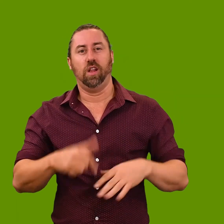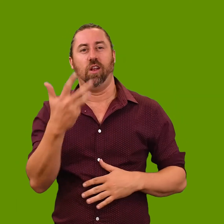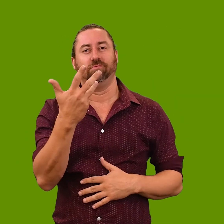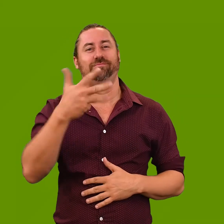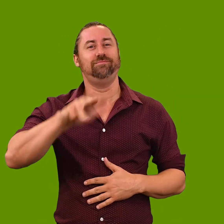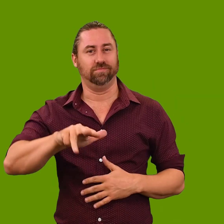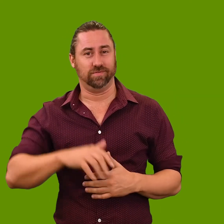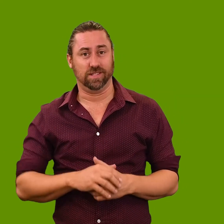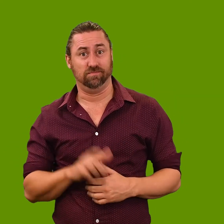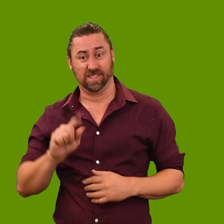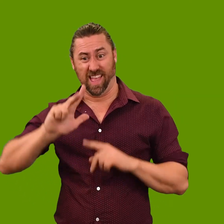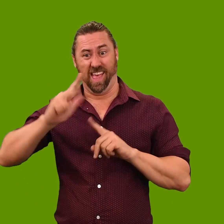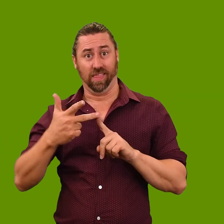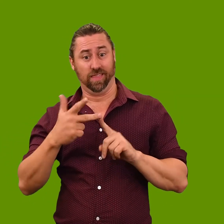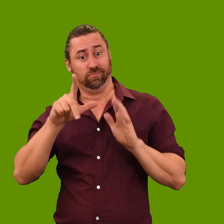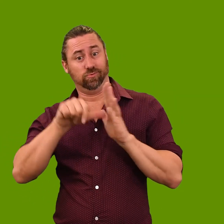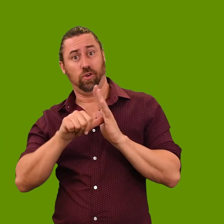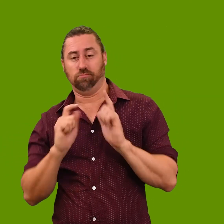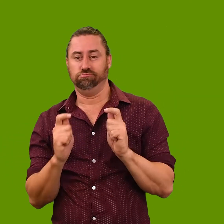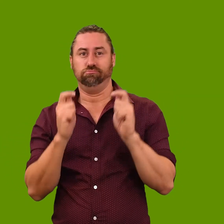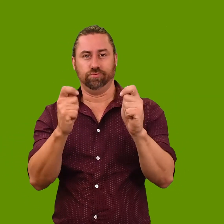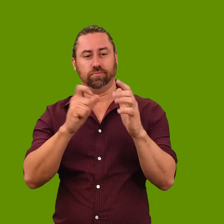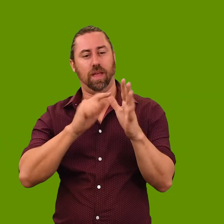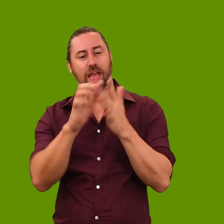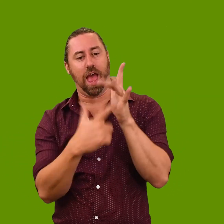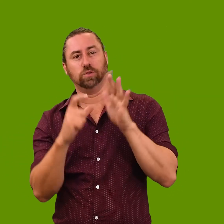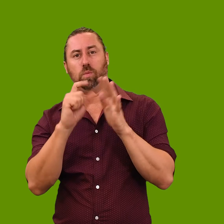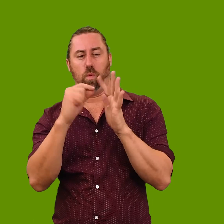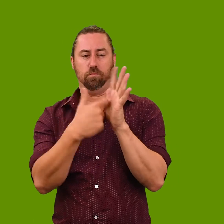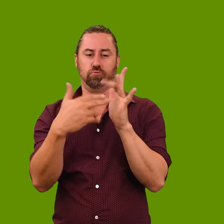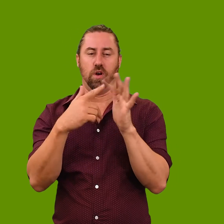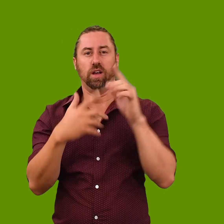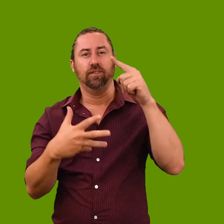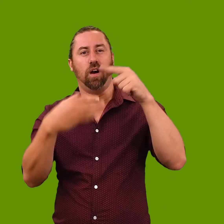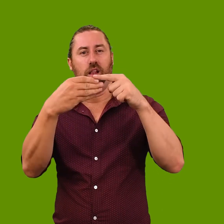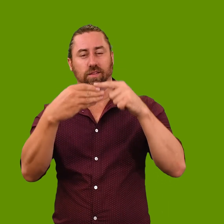in 1990. This is his eighth time as an Archibald Prize finalist.